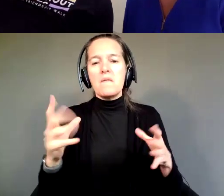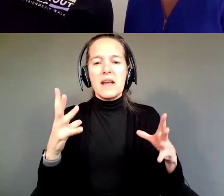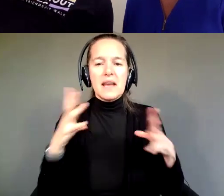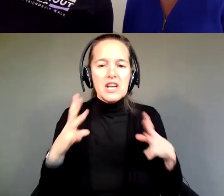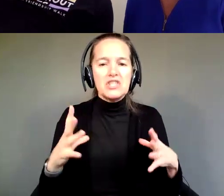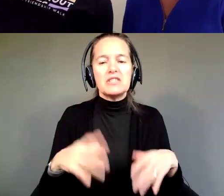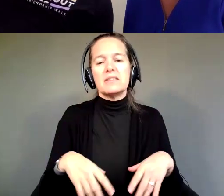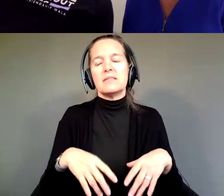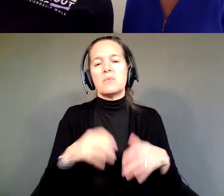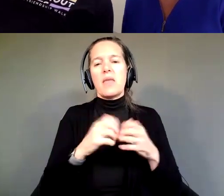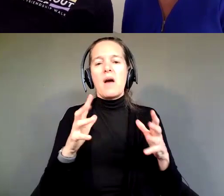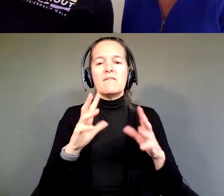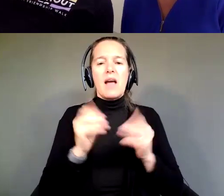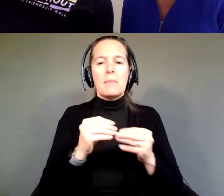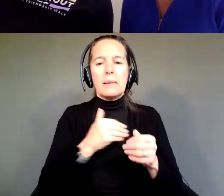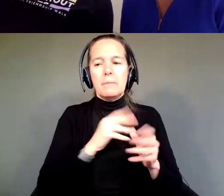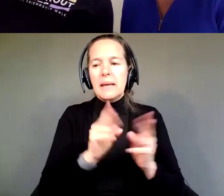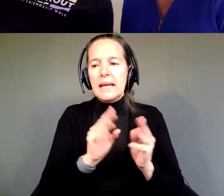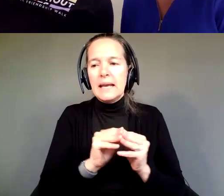It's just what it always was.